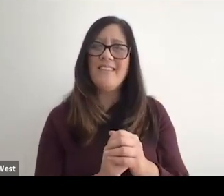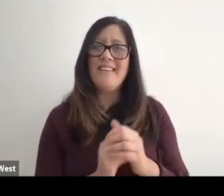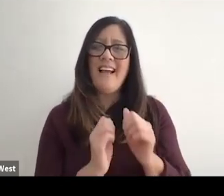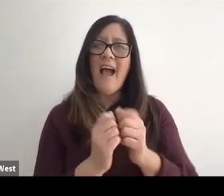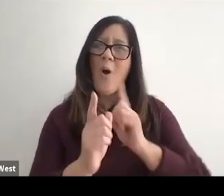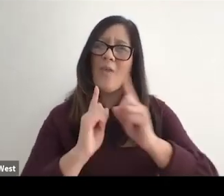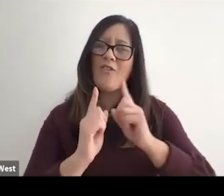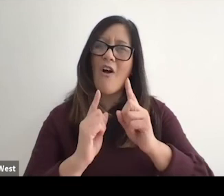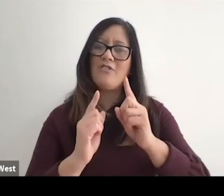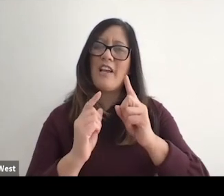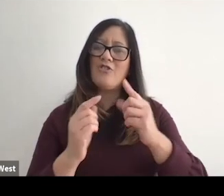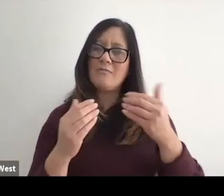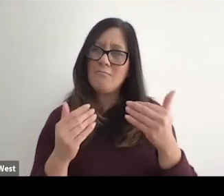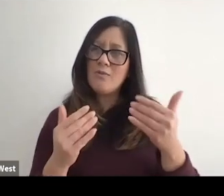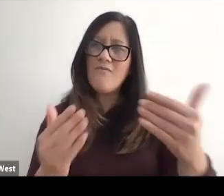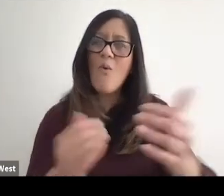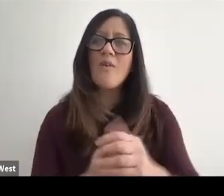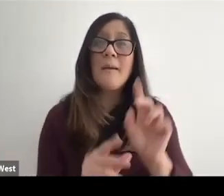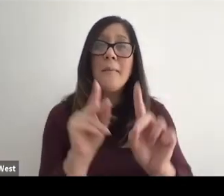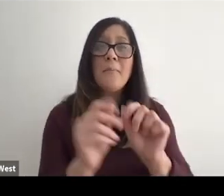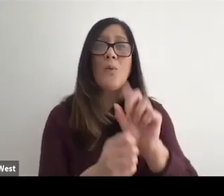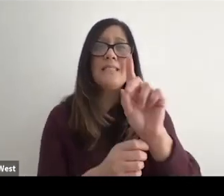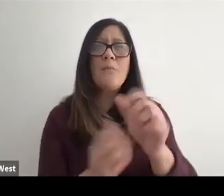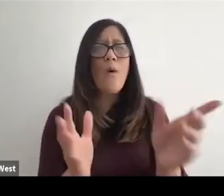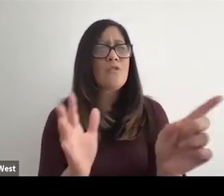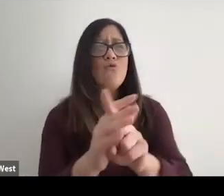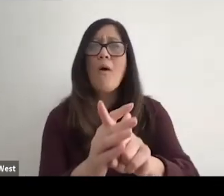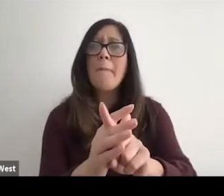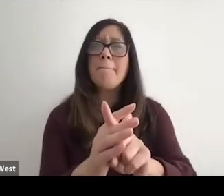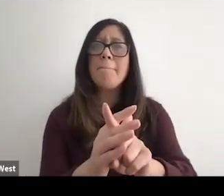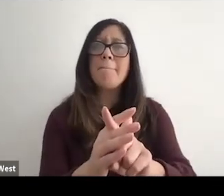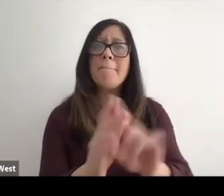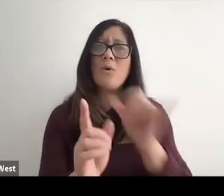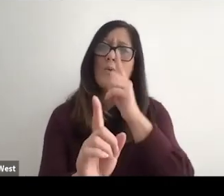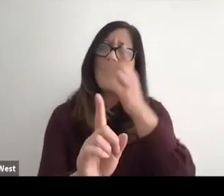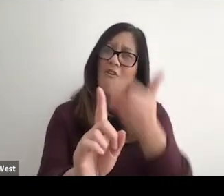want to move this conversation forward. People with disabilities want to show up. As who they are,